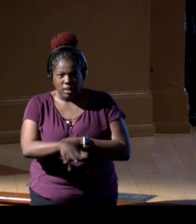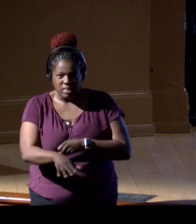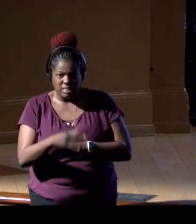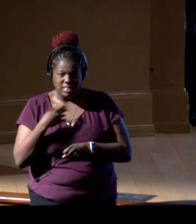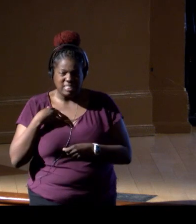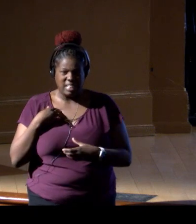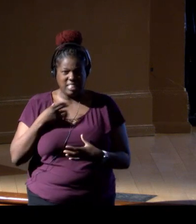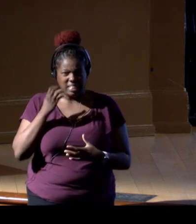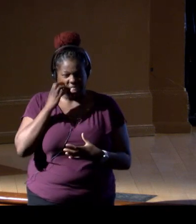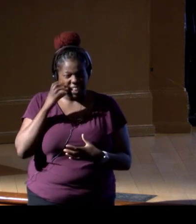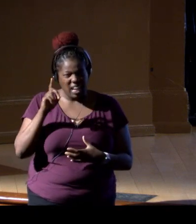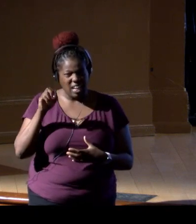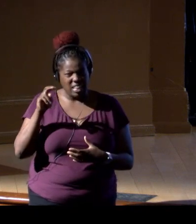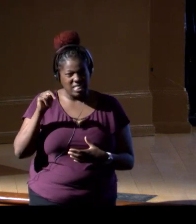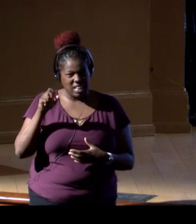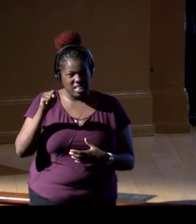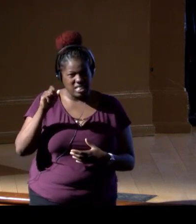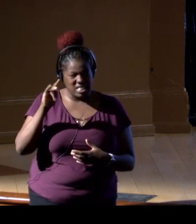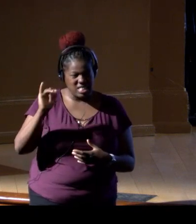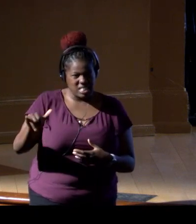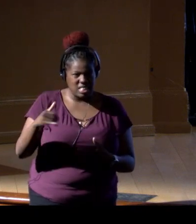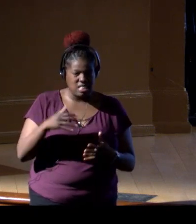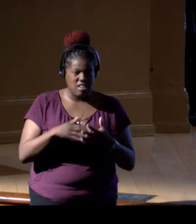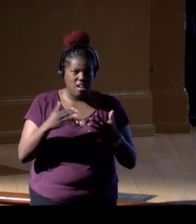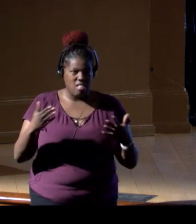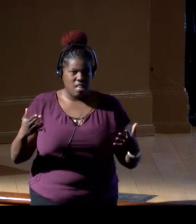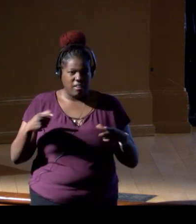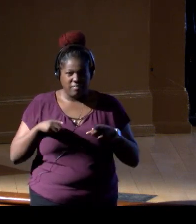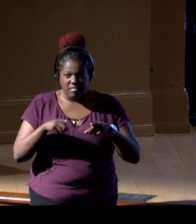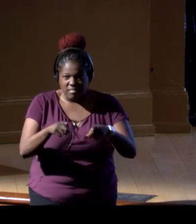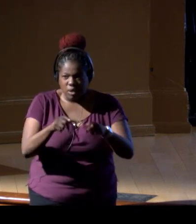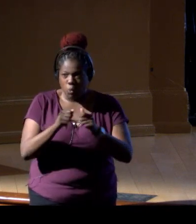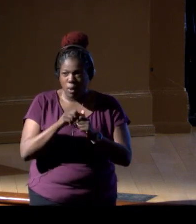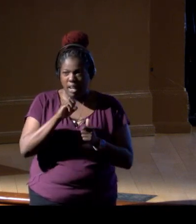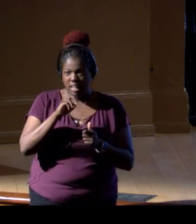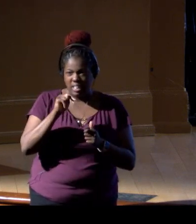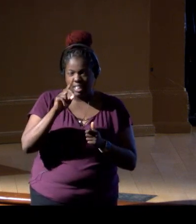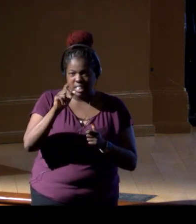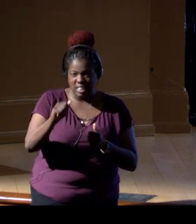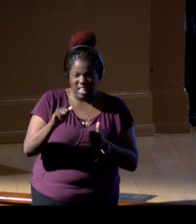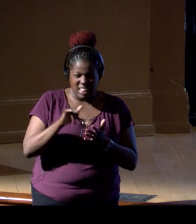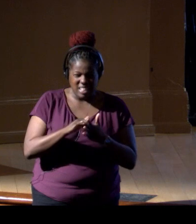And so, to me, I think there's a lot of parallels with eDNA. eDNA is such an exciting field,